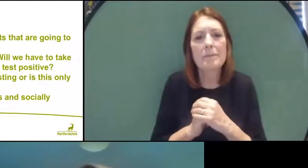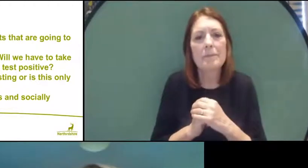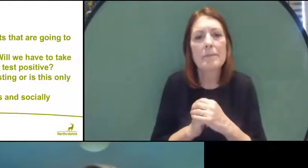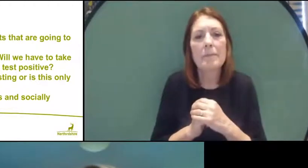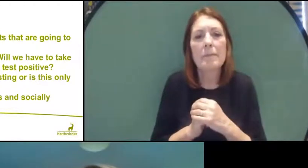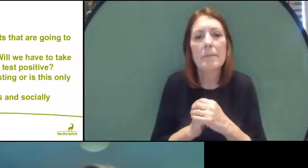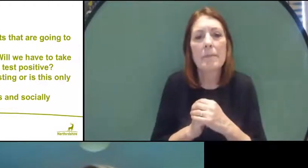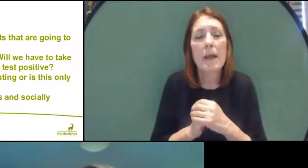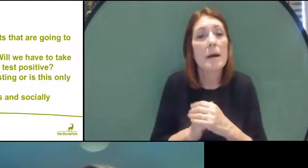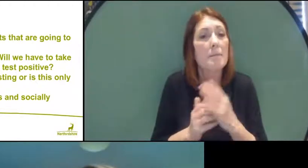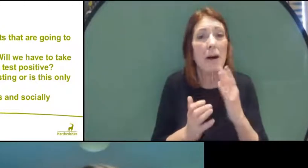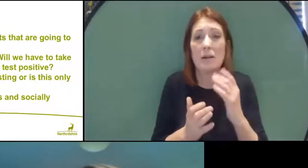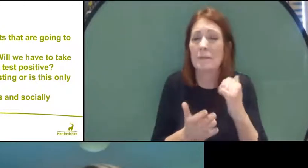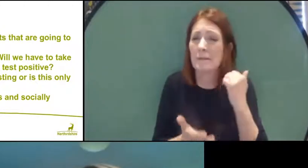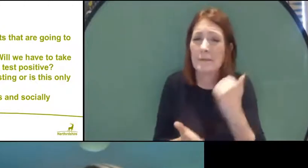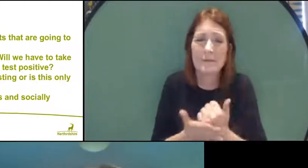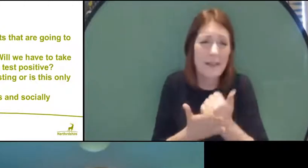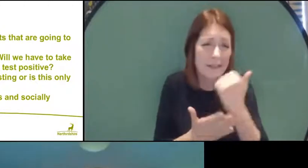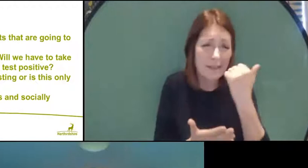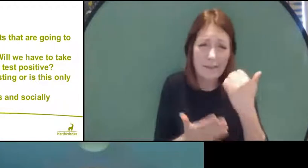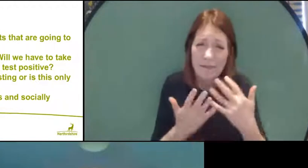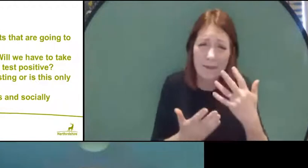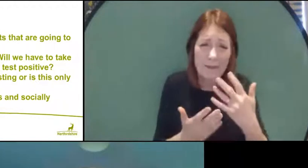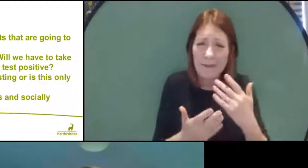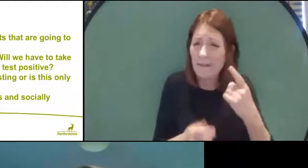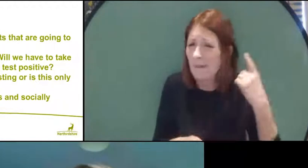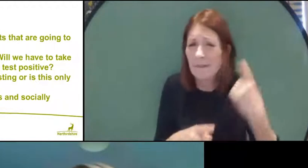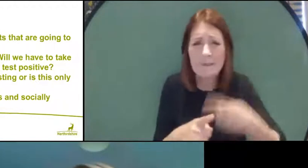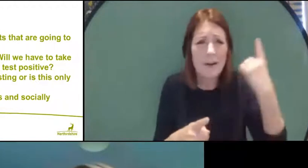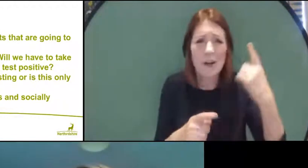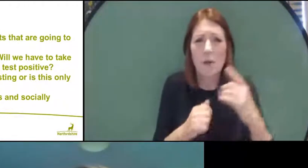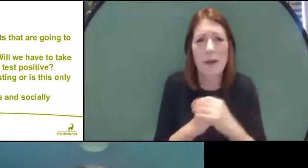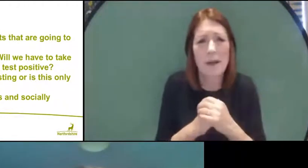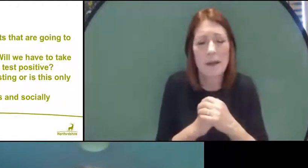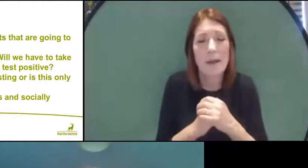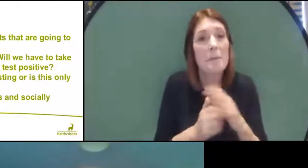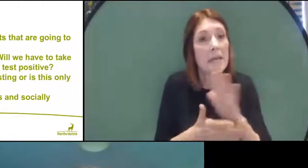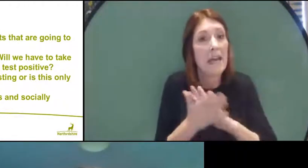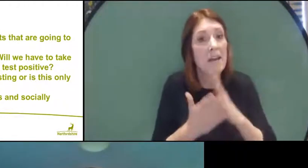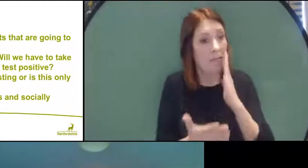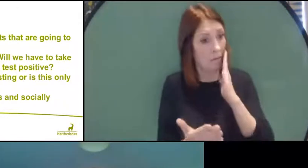but fantastic results very quick. If you're positive from that test,